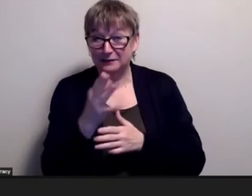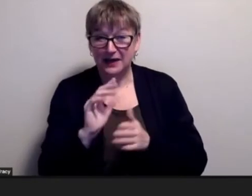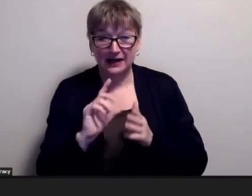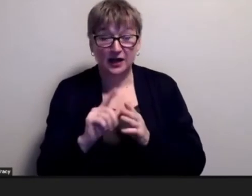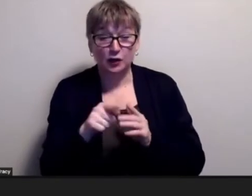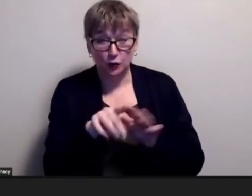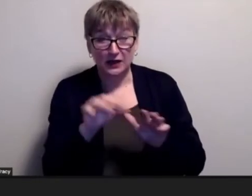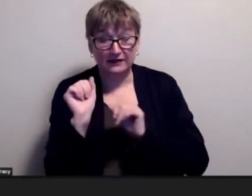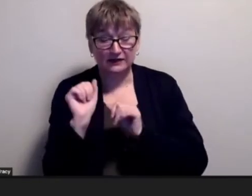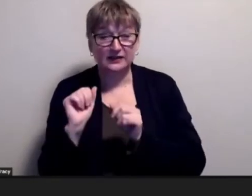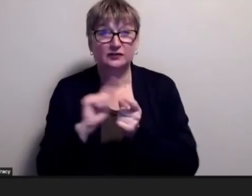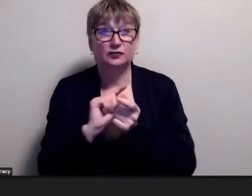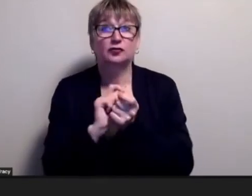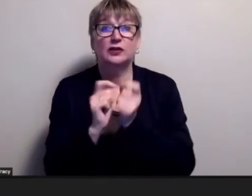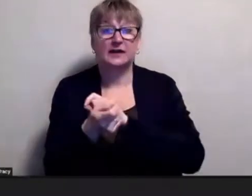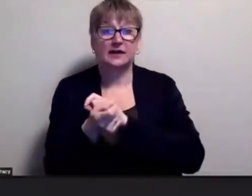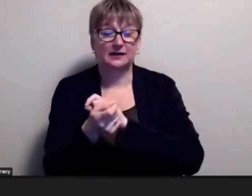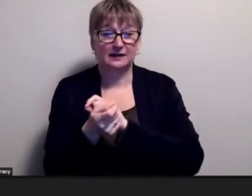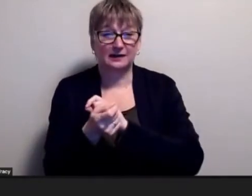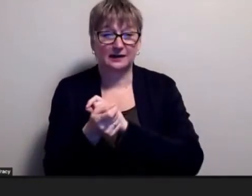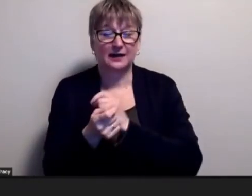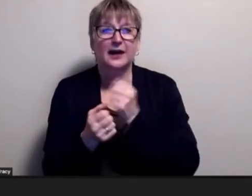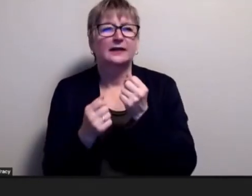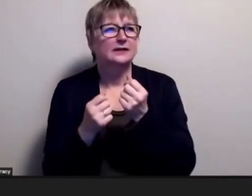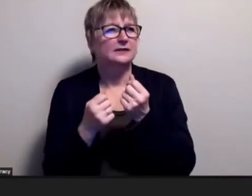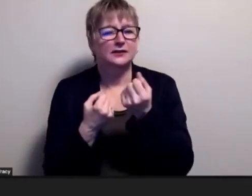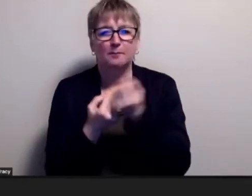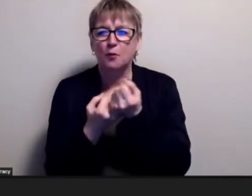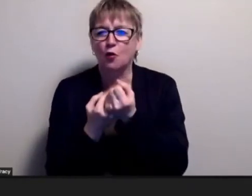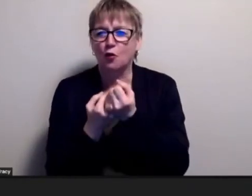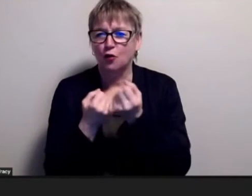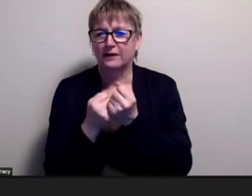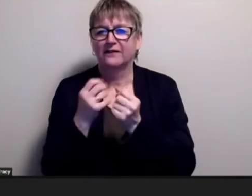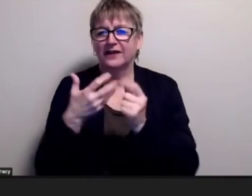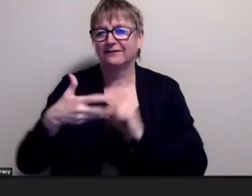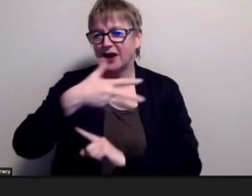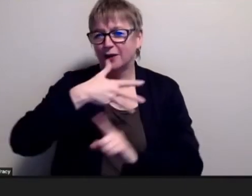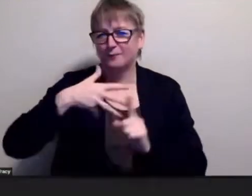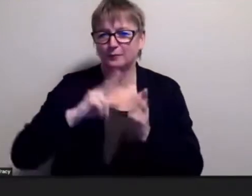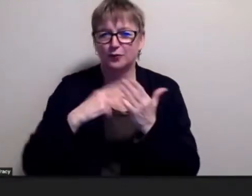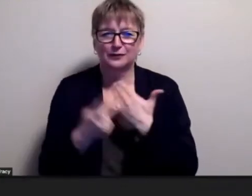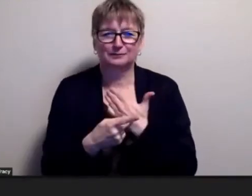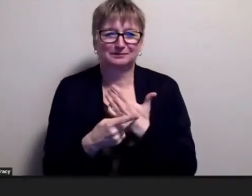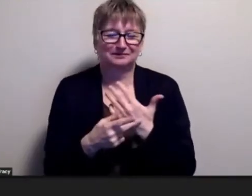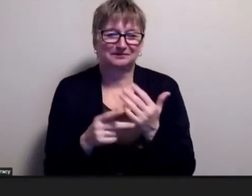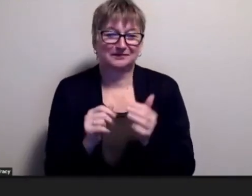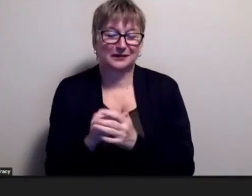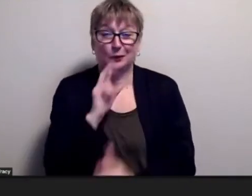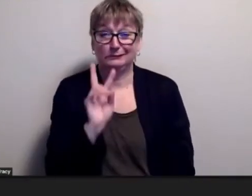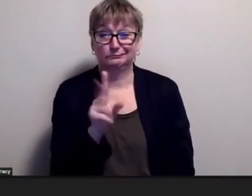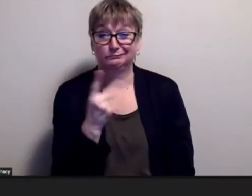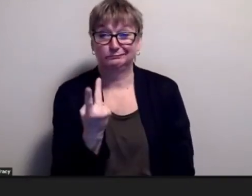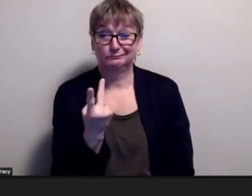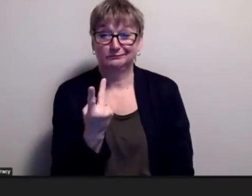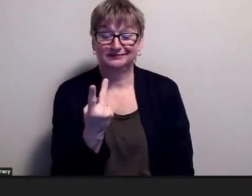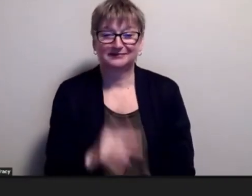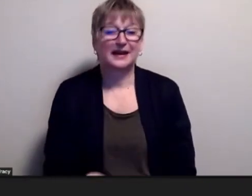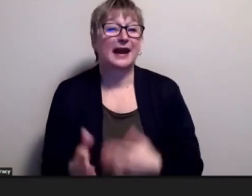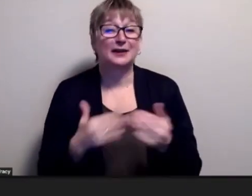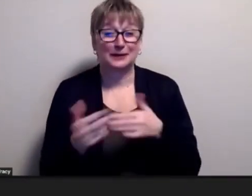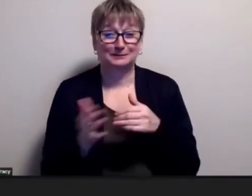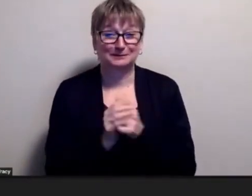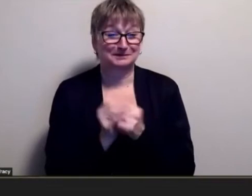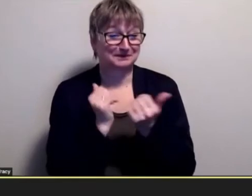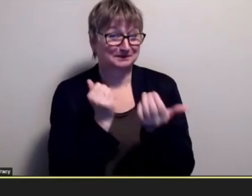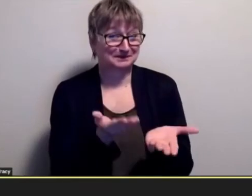and changed to supportive environment program it should flip the oxygen drop better but i